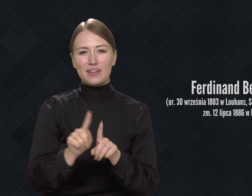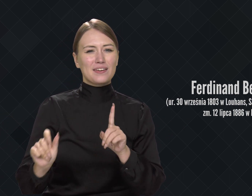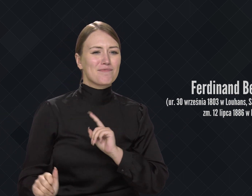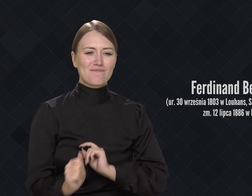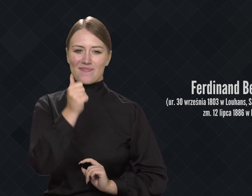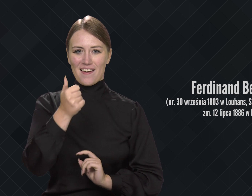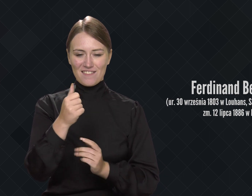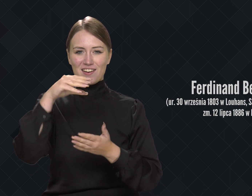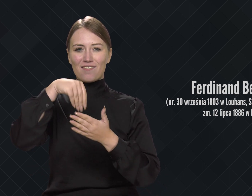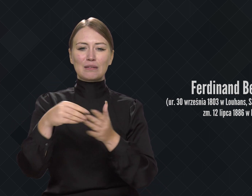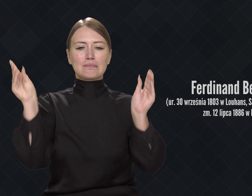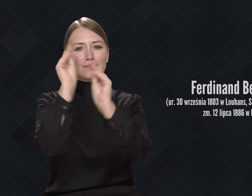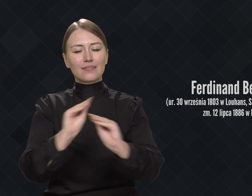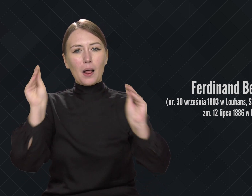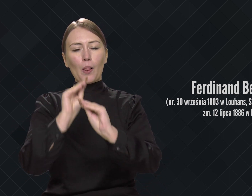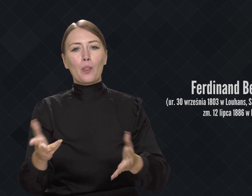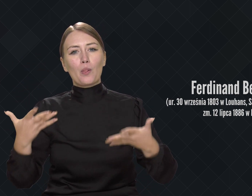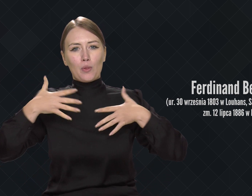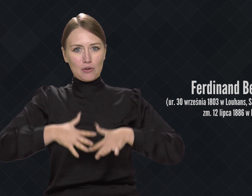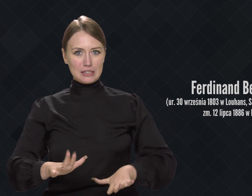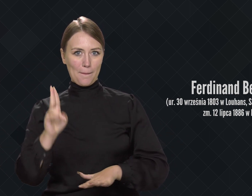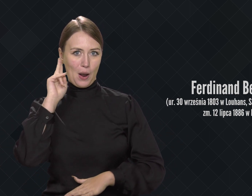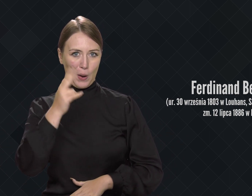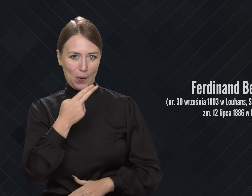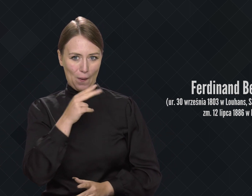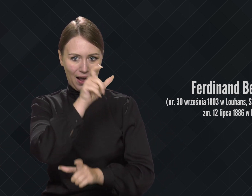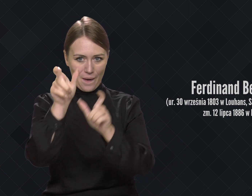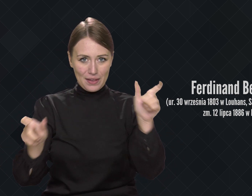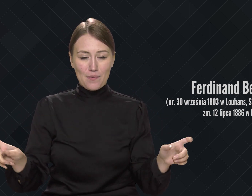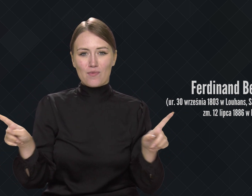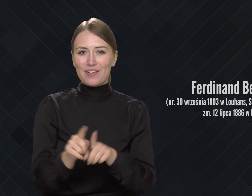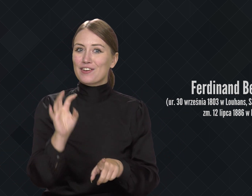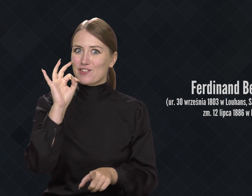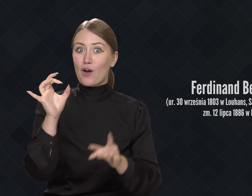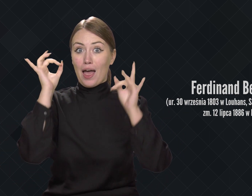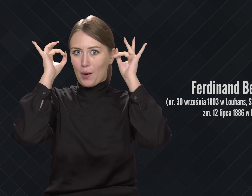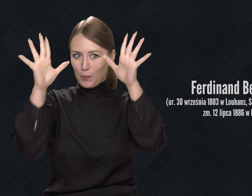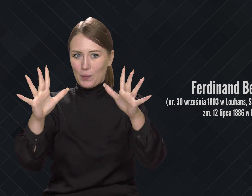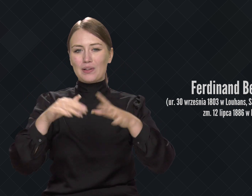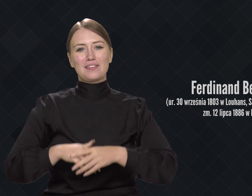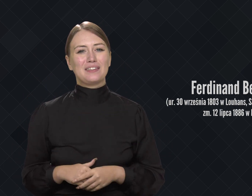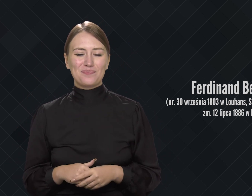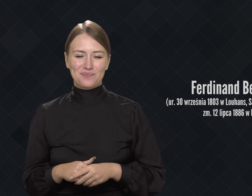And one of the early advocates of Deaf identity and culture.